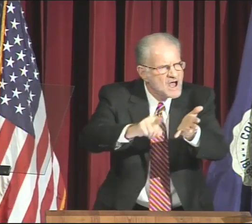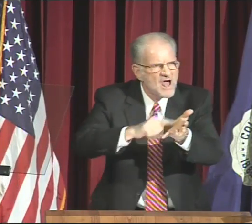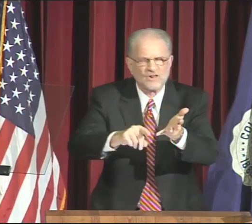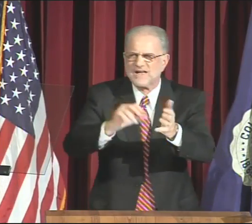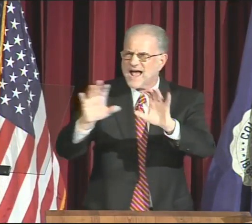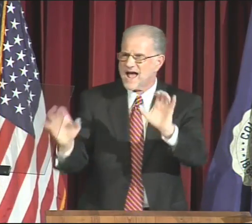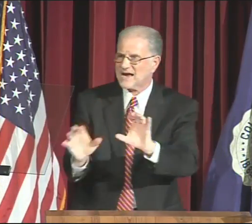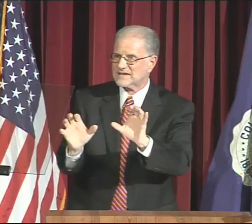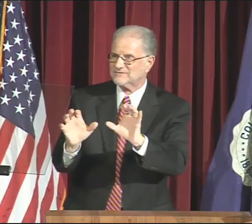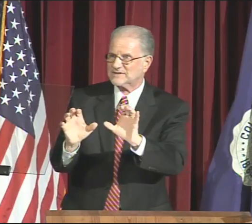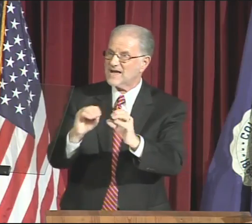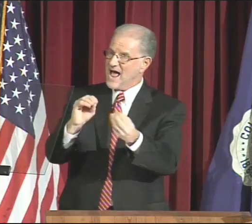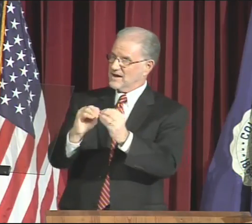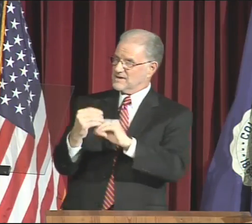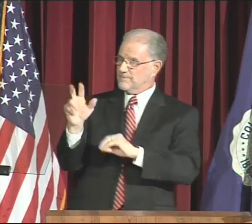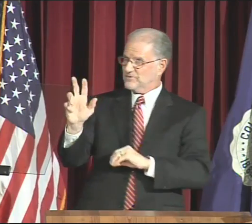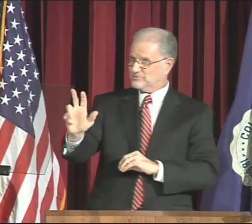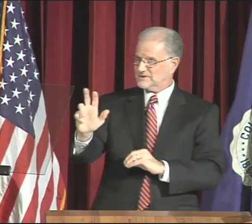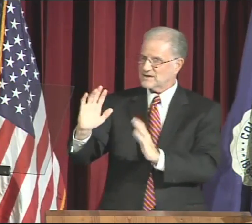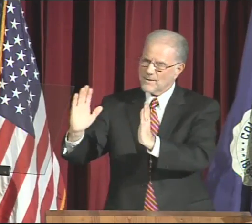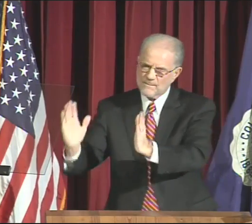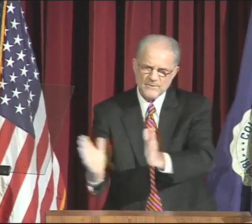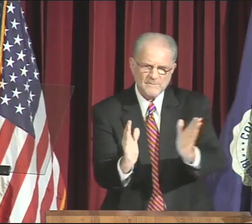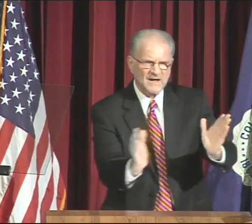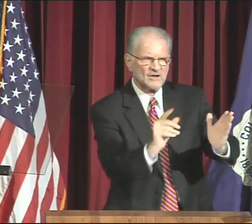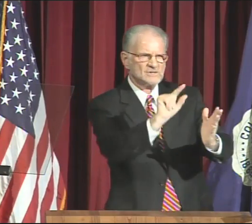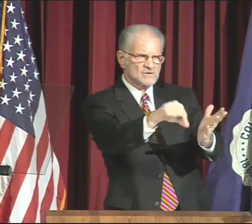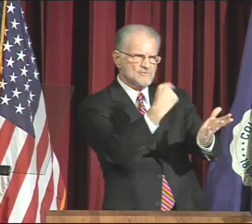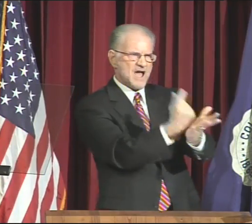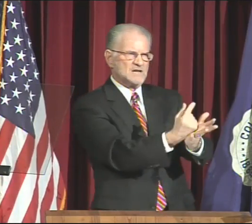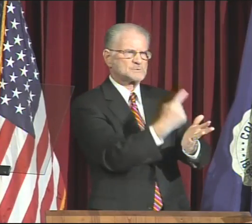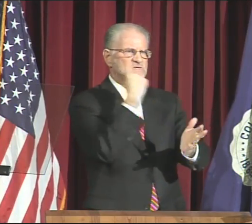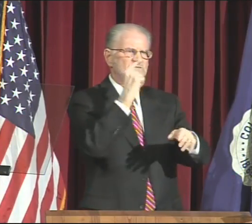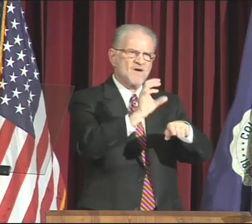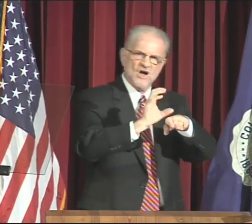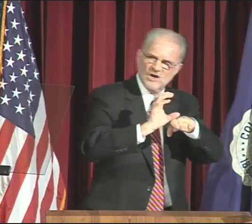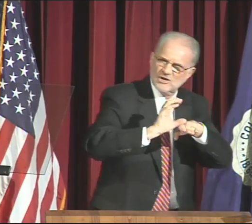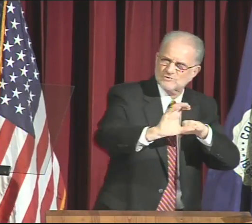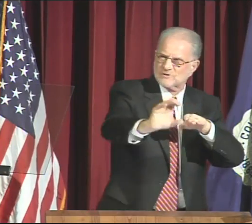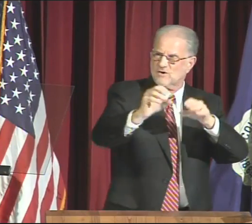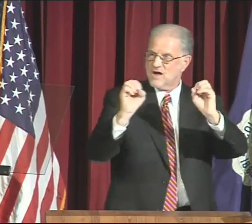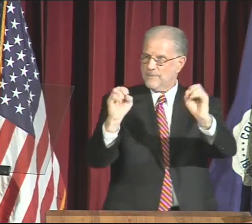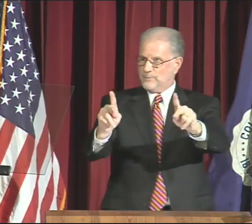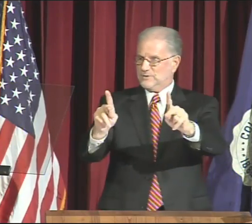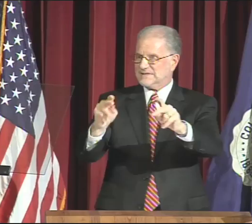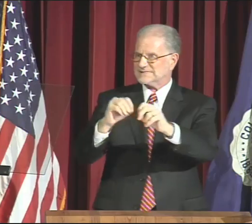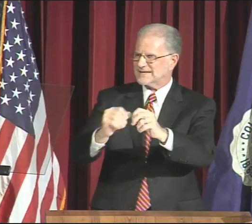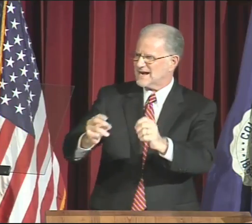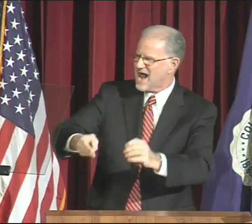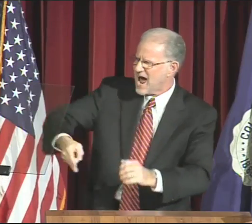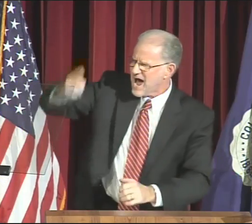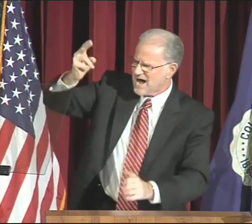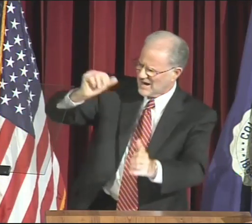and scholarly activity and prepares its graduates